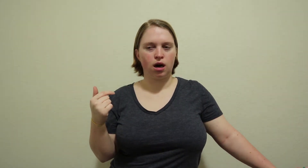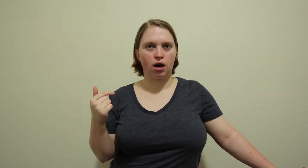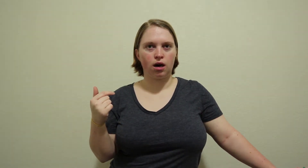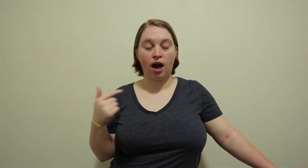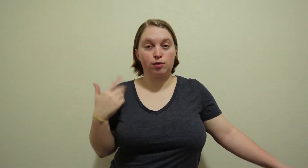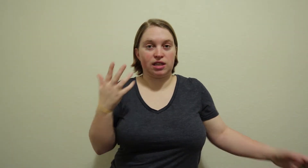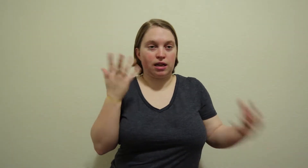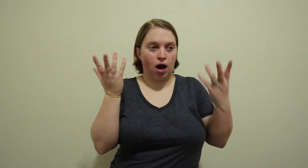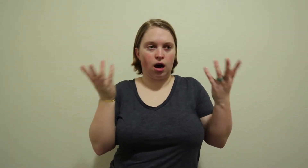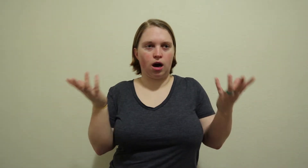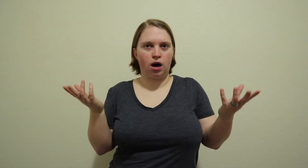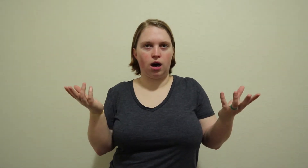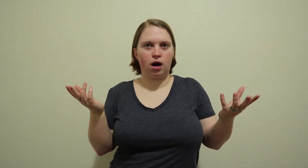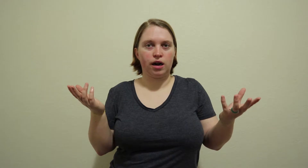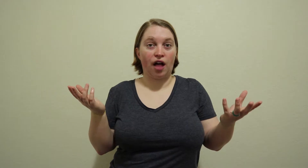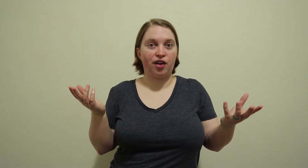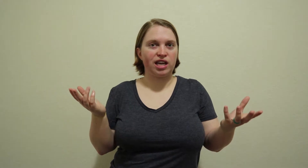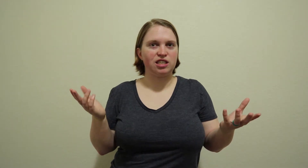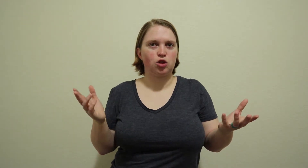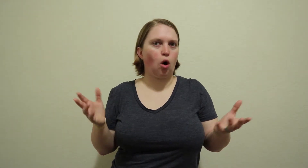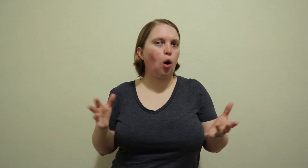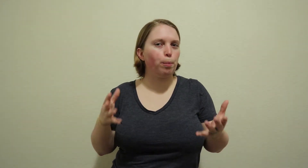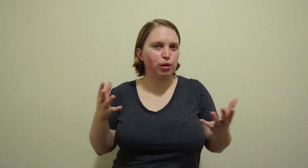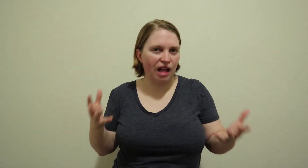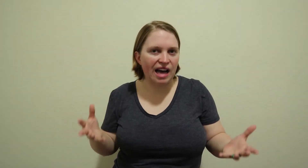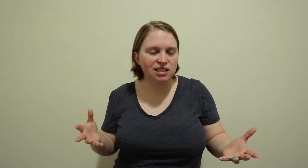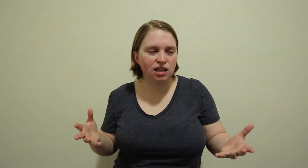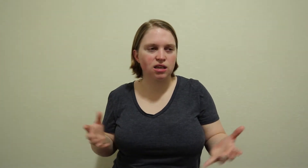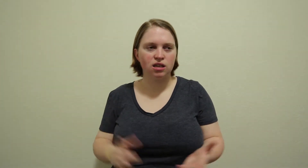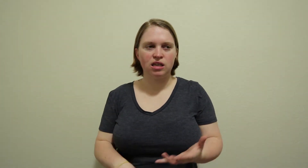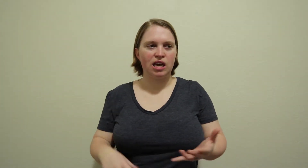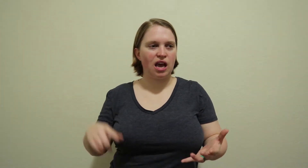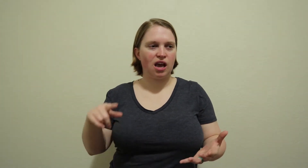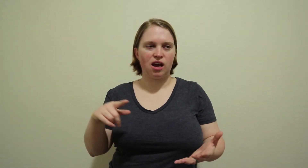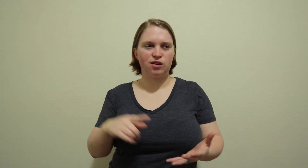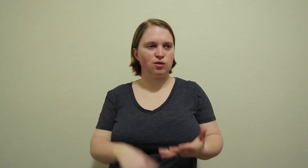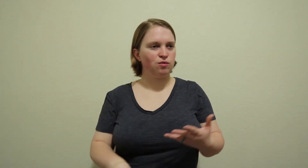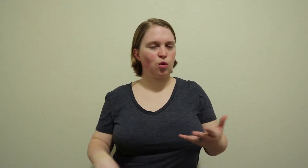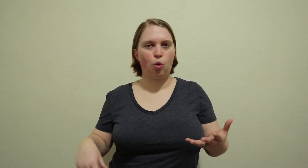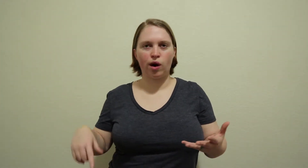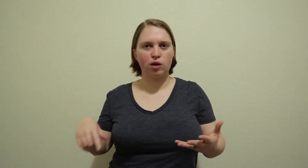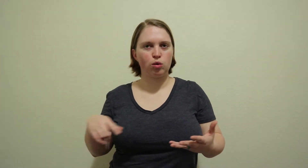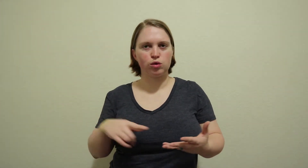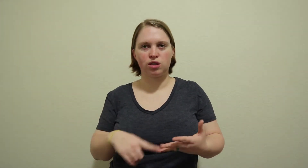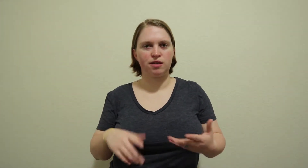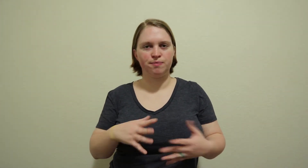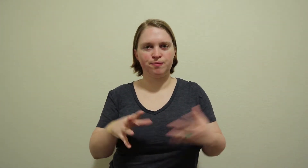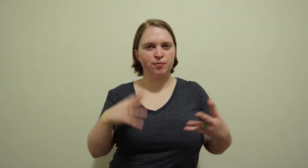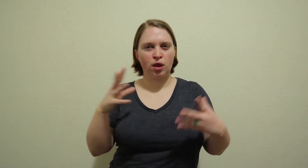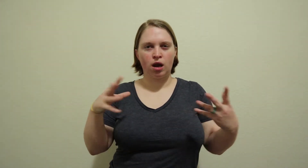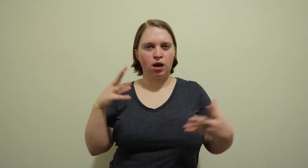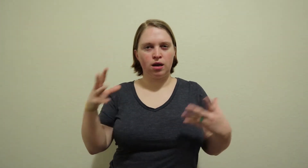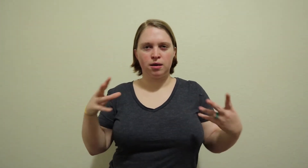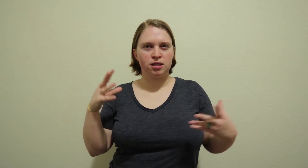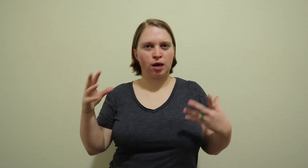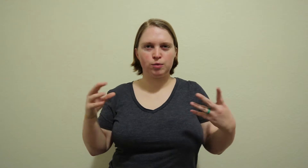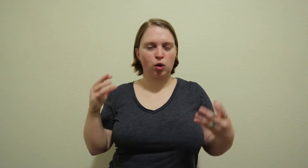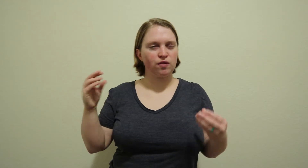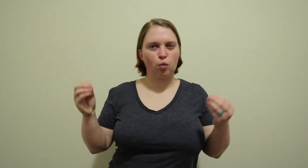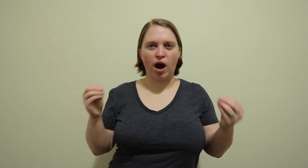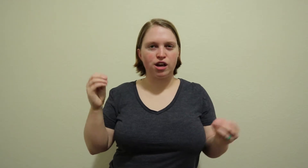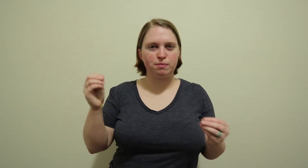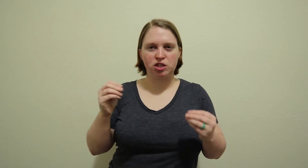was like uh, I think it's all plastic and coils like some sort of wire material